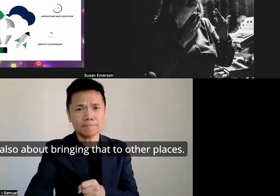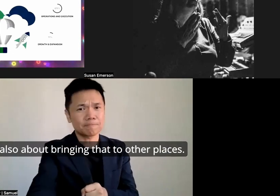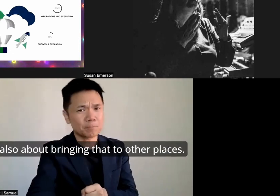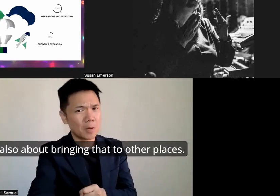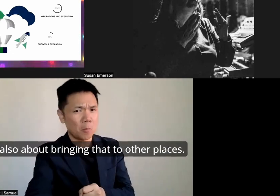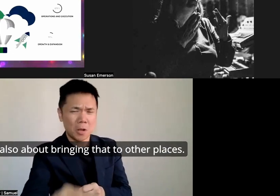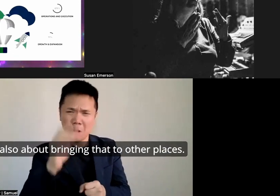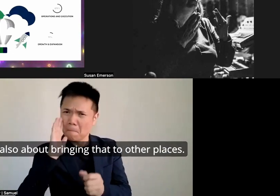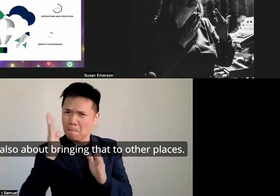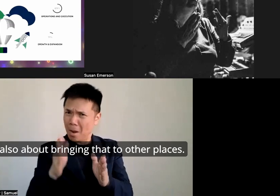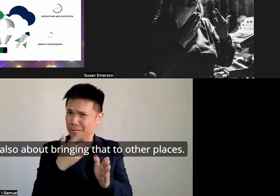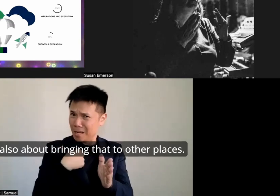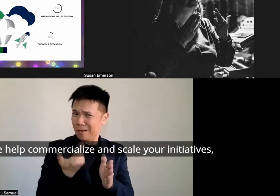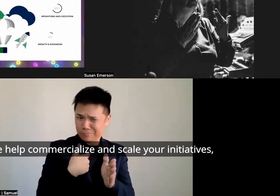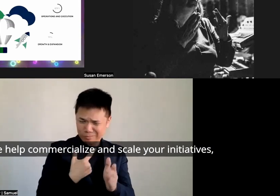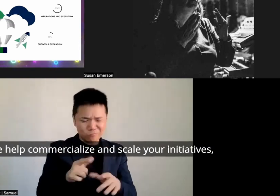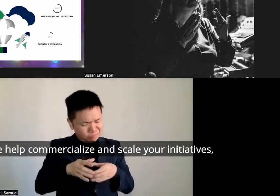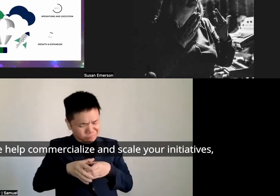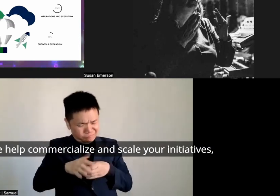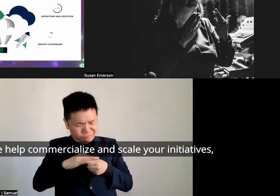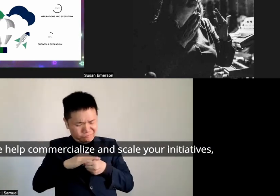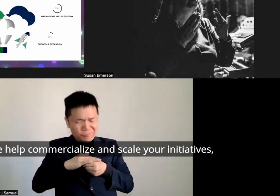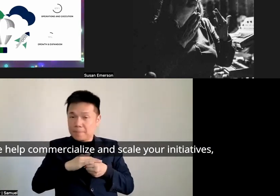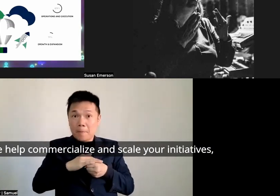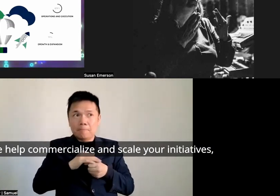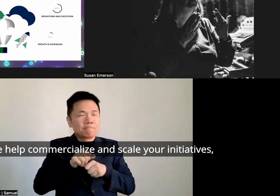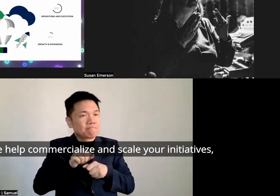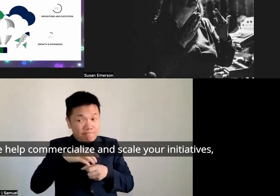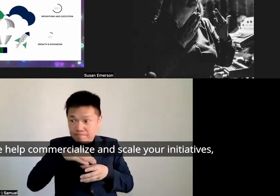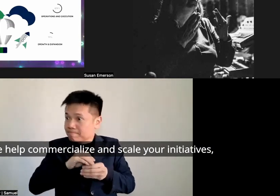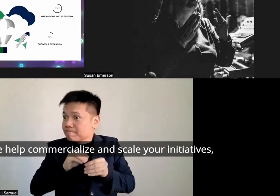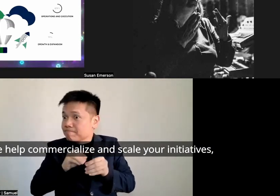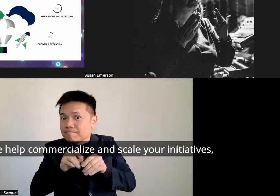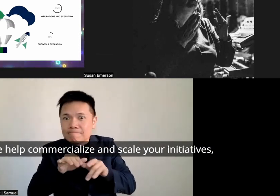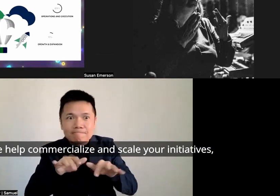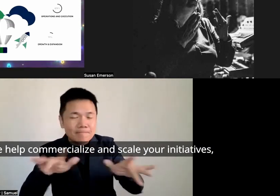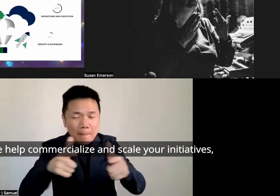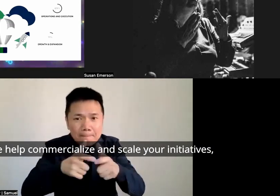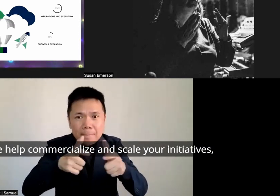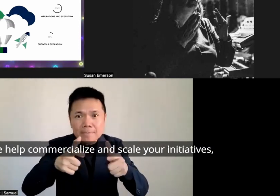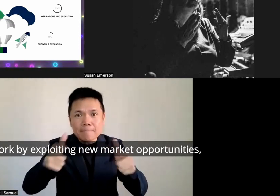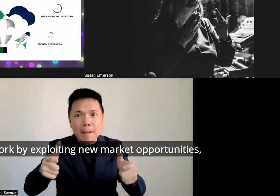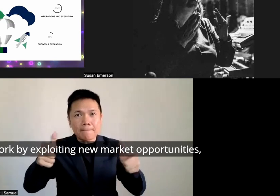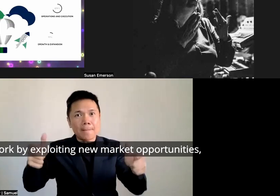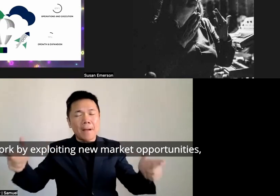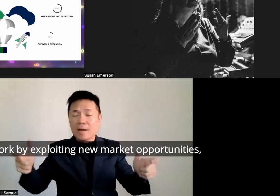about bringing that to other places and so we help commercialize and scale your initiatives your work